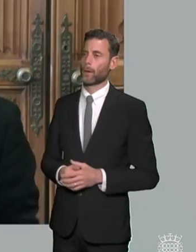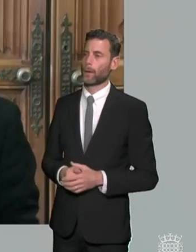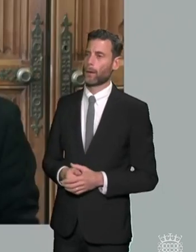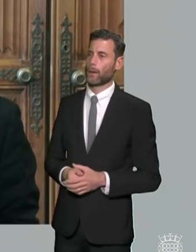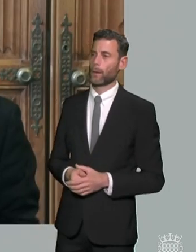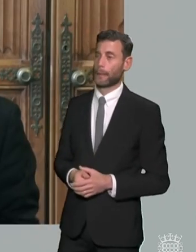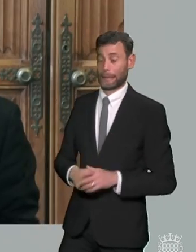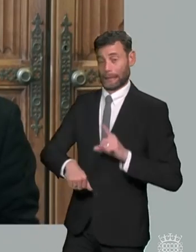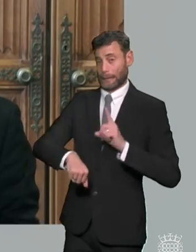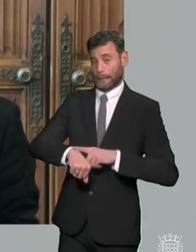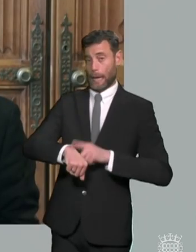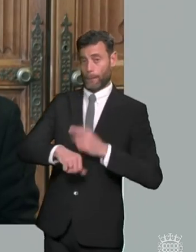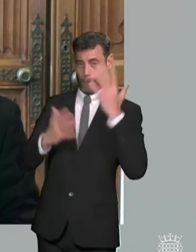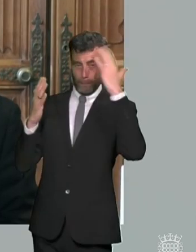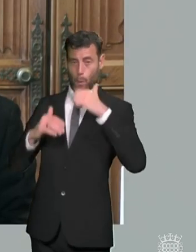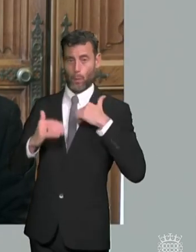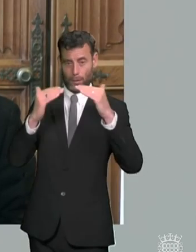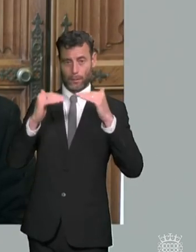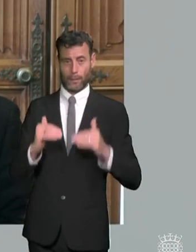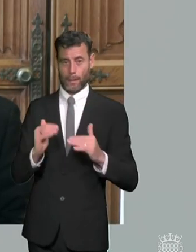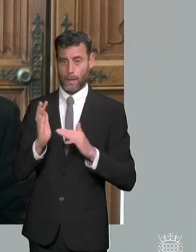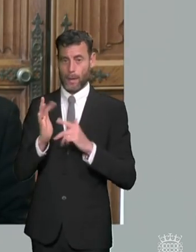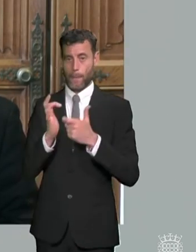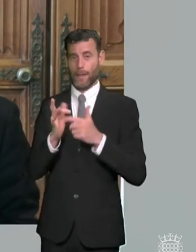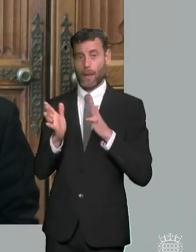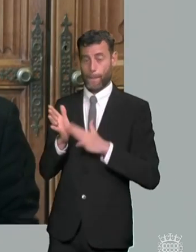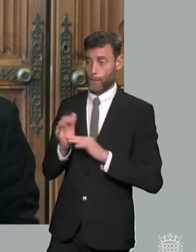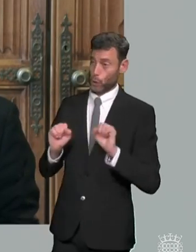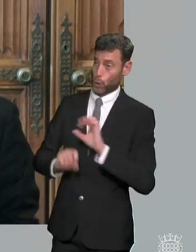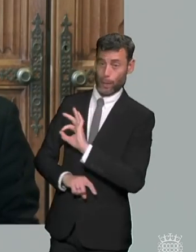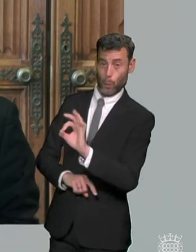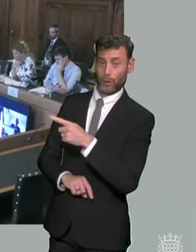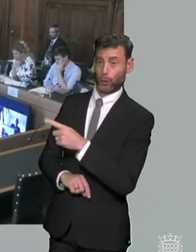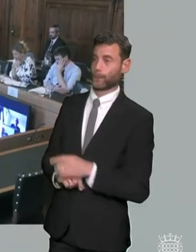we're pressed for time i want to move on to miriam who's not had a chance yet thank you chair um yeah